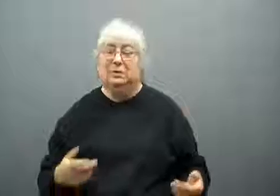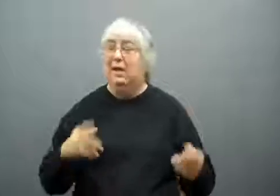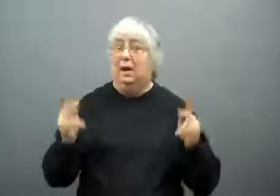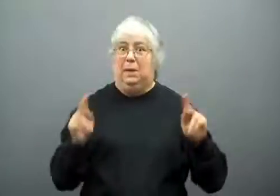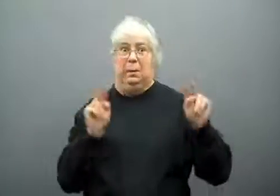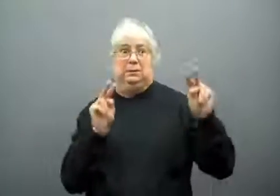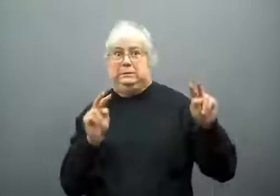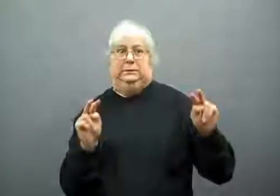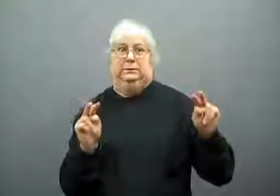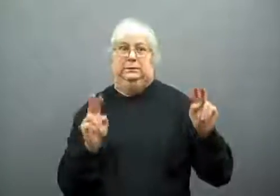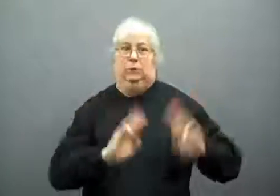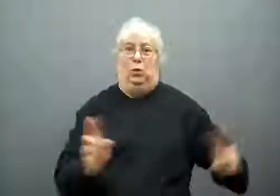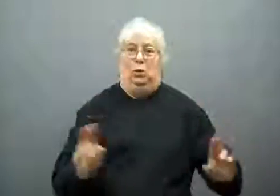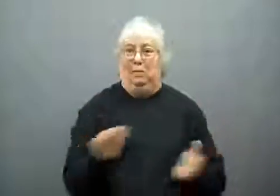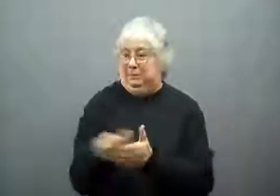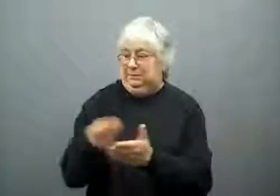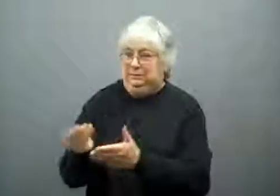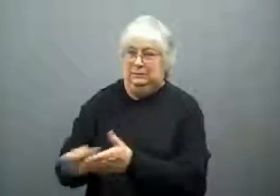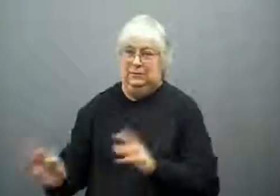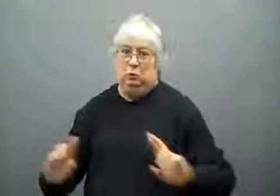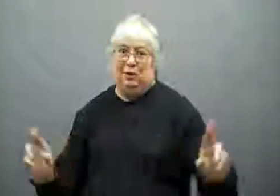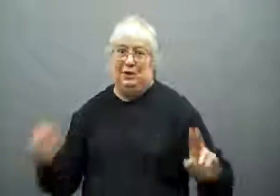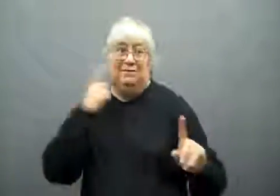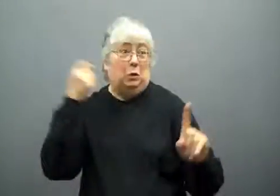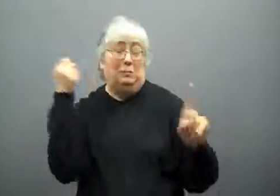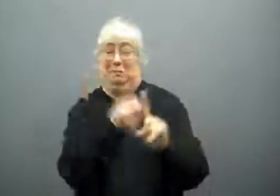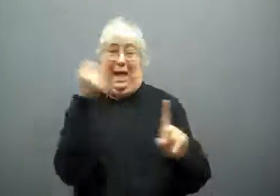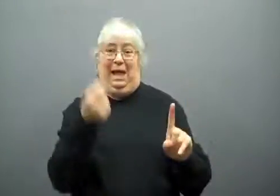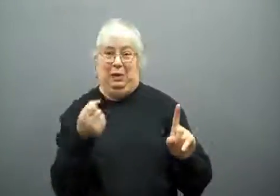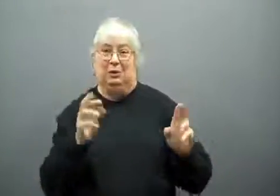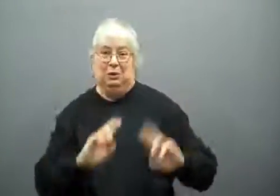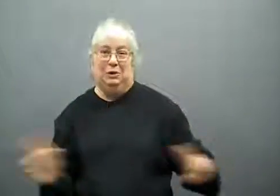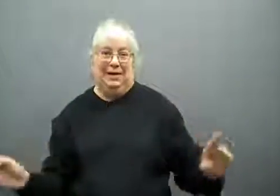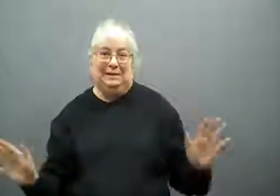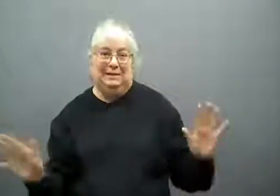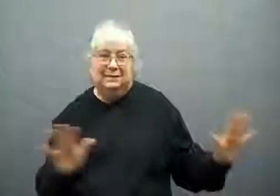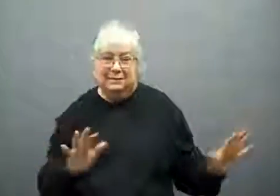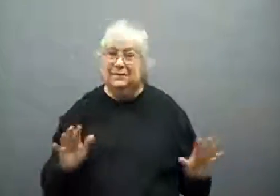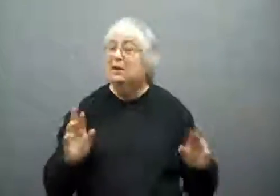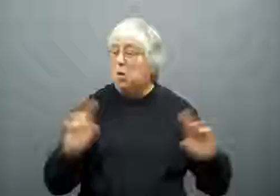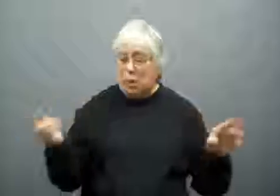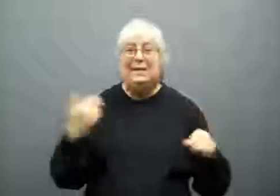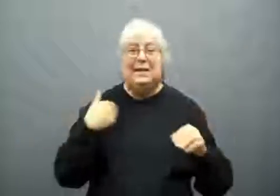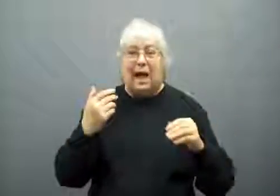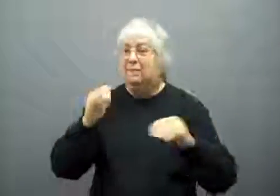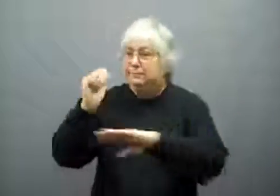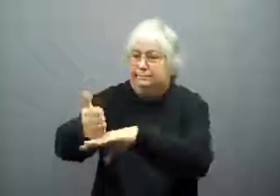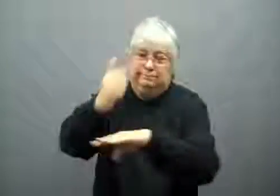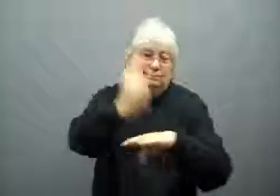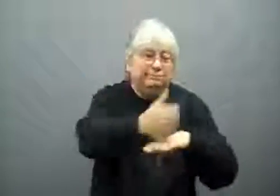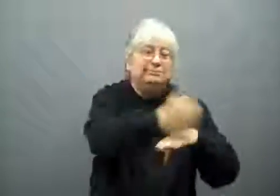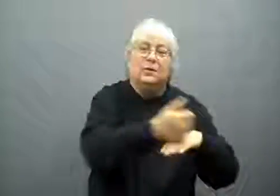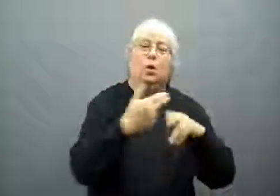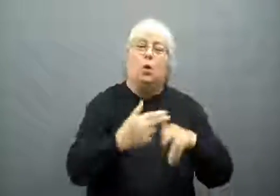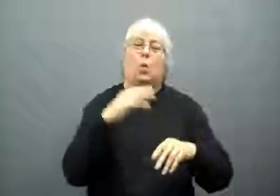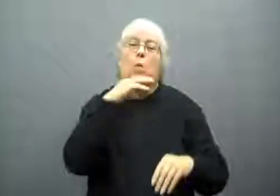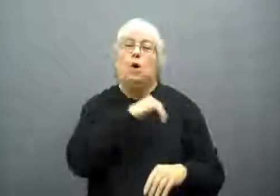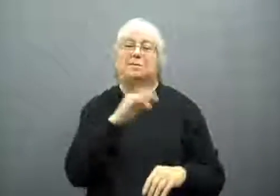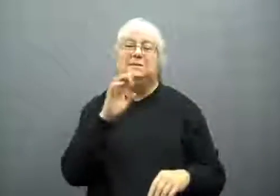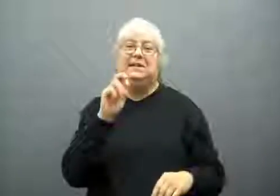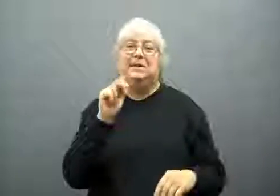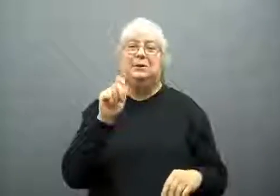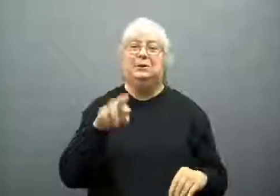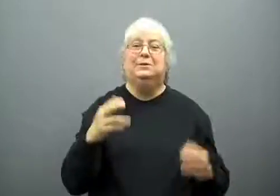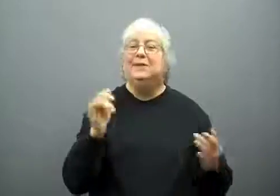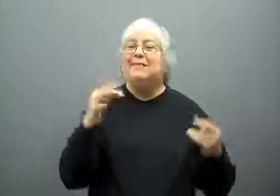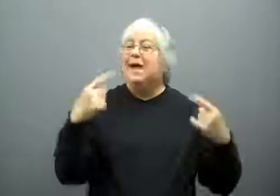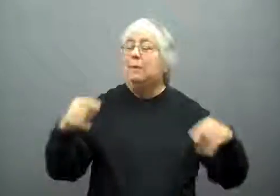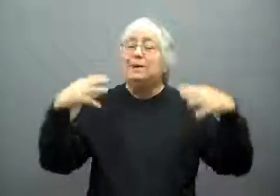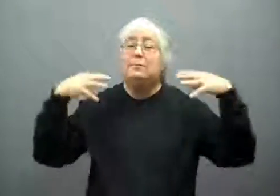People went out and stockpiled supplies in anticipation of the storm.